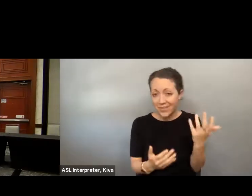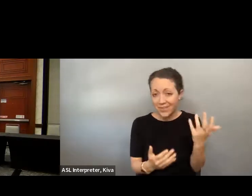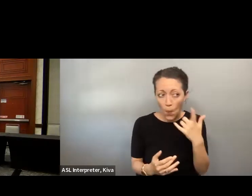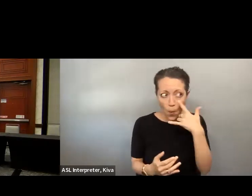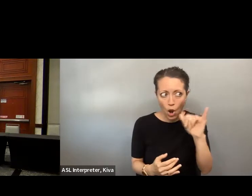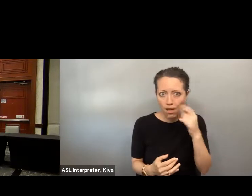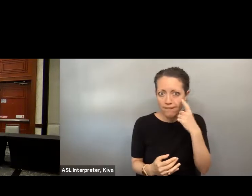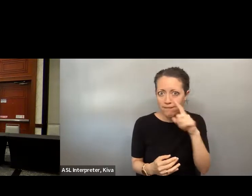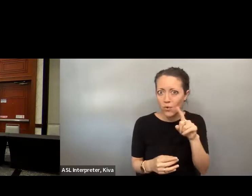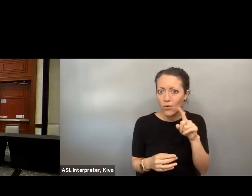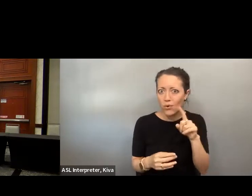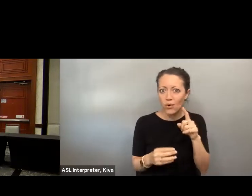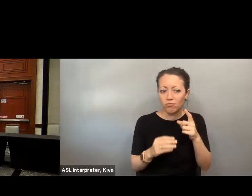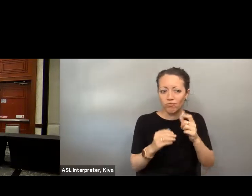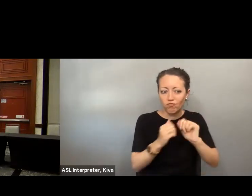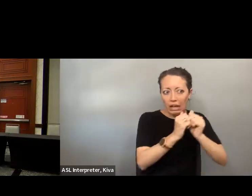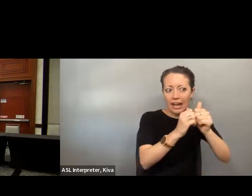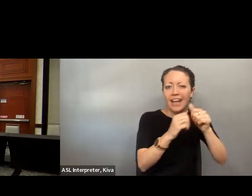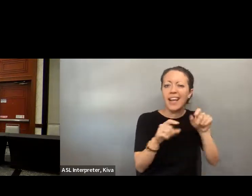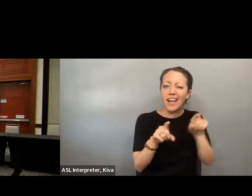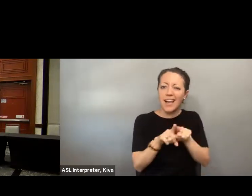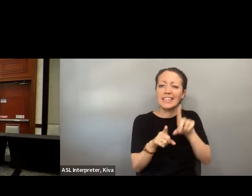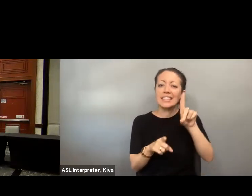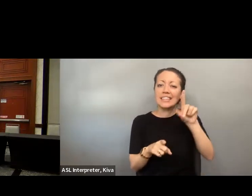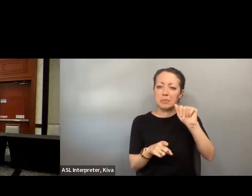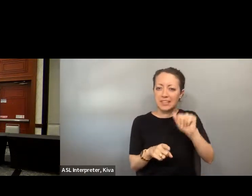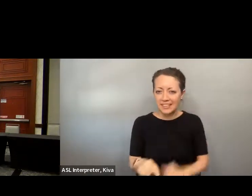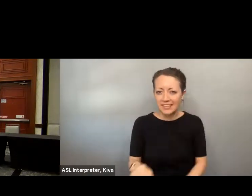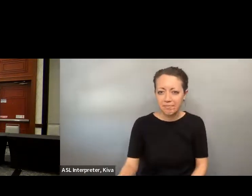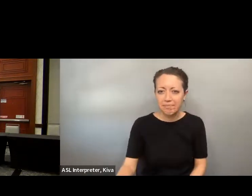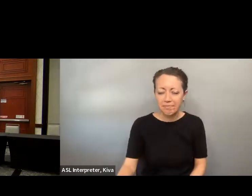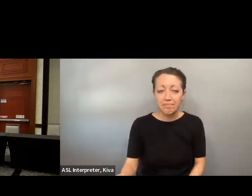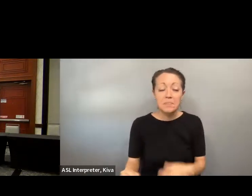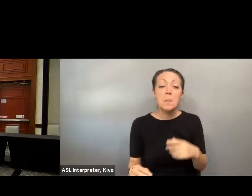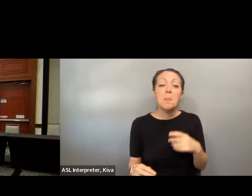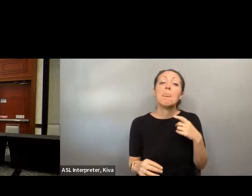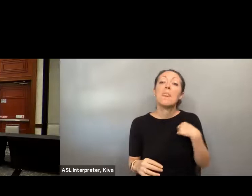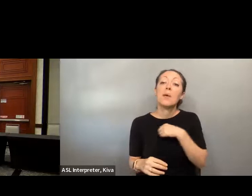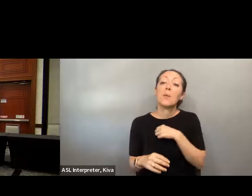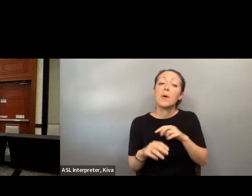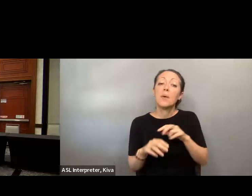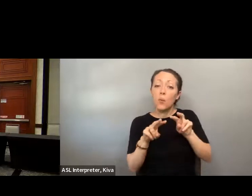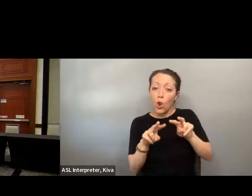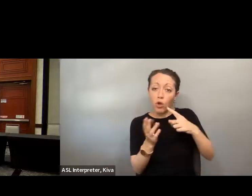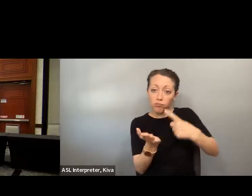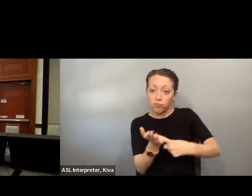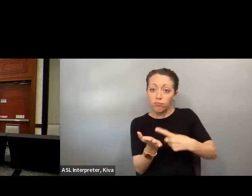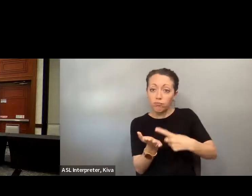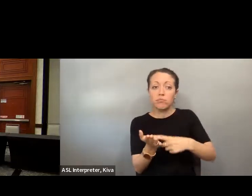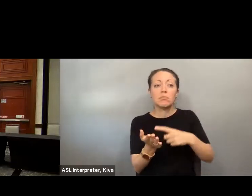titled my elected official doesn't look like me, running for office as a person with a disability. In this panel, we